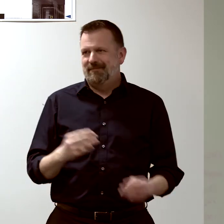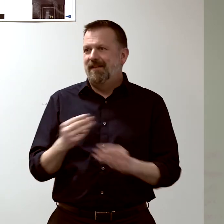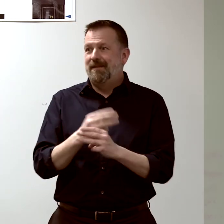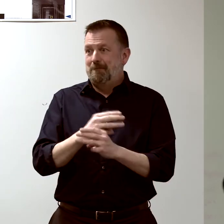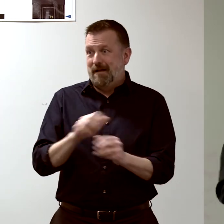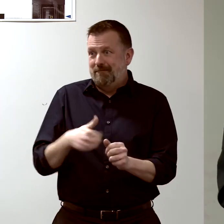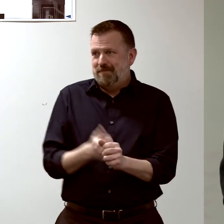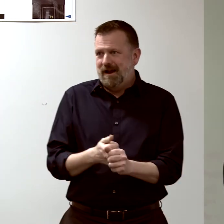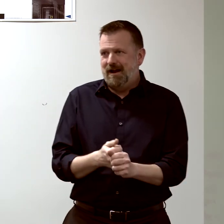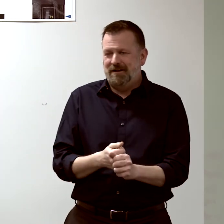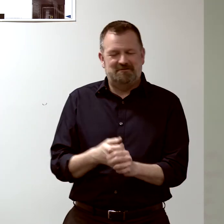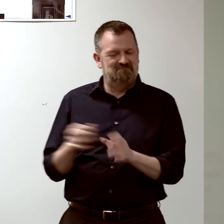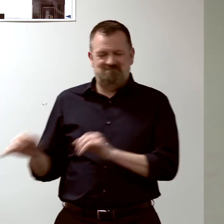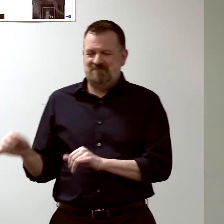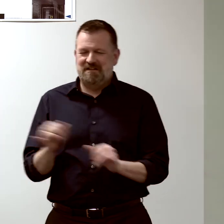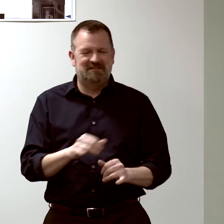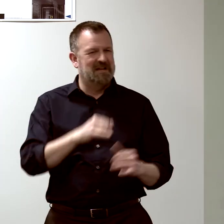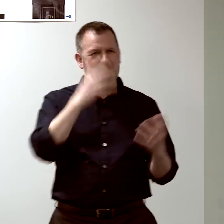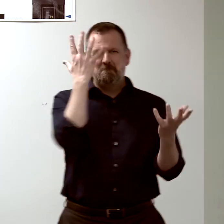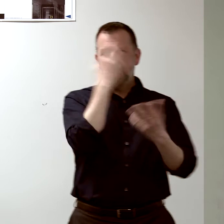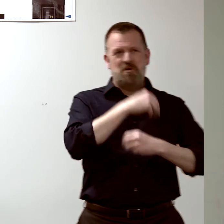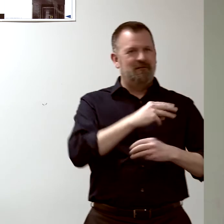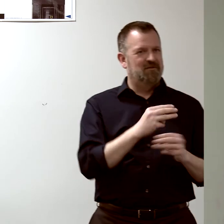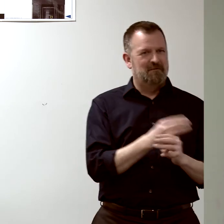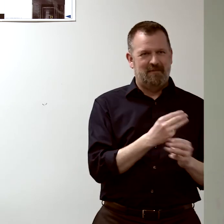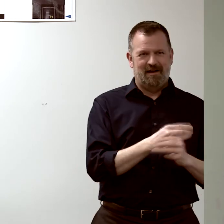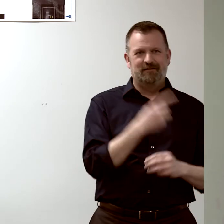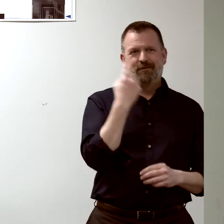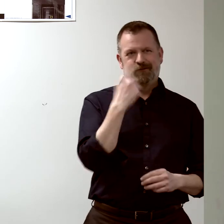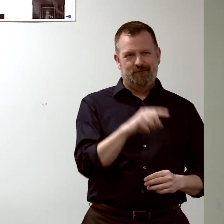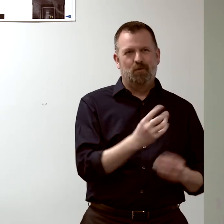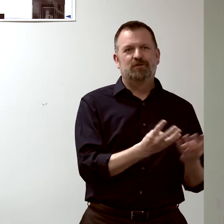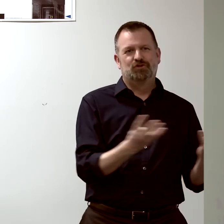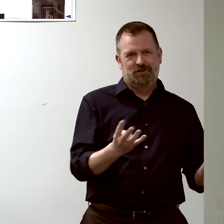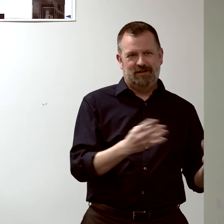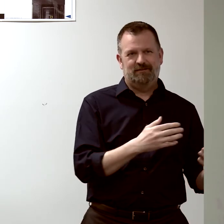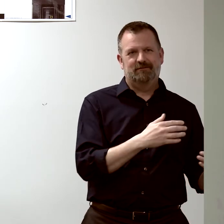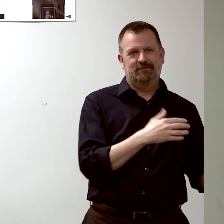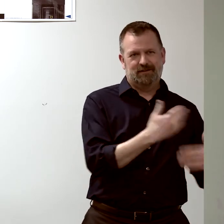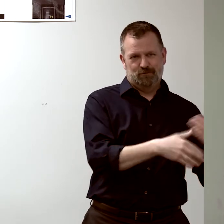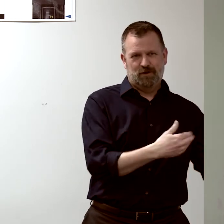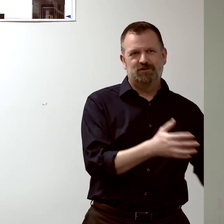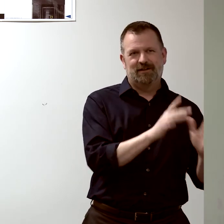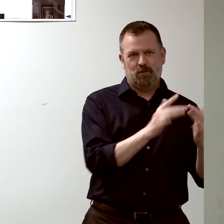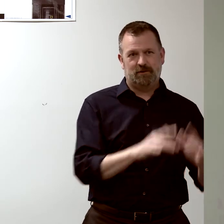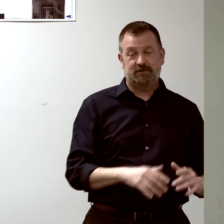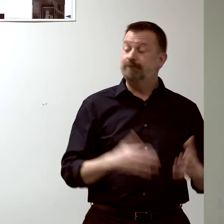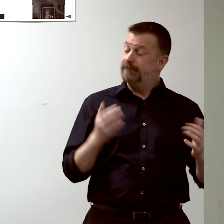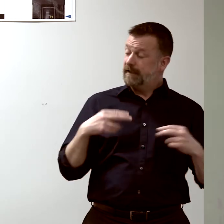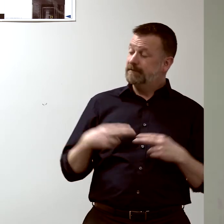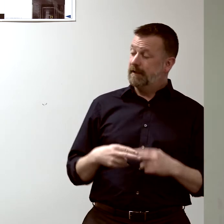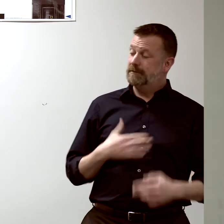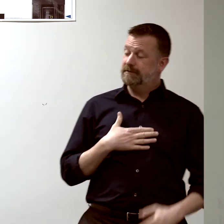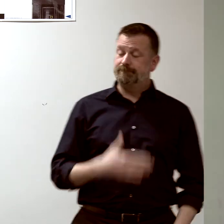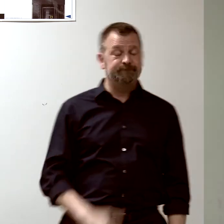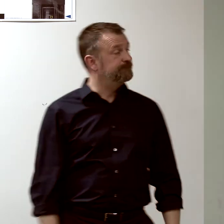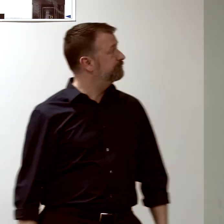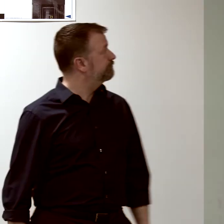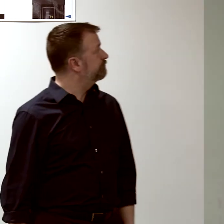and it's the same beautiful mathematics that we used to generate those gene expression networks.